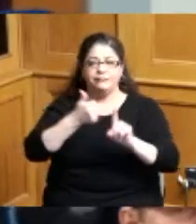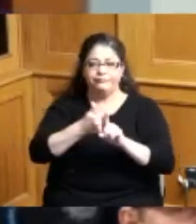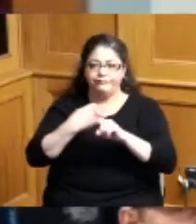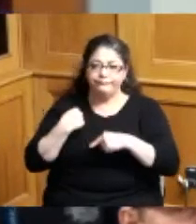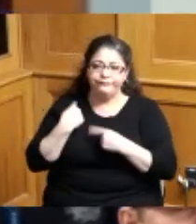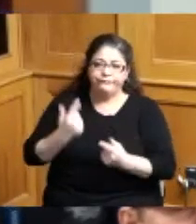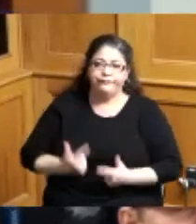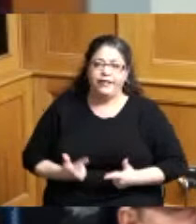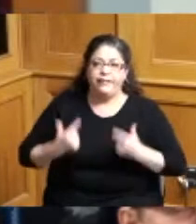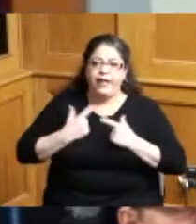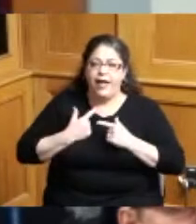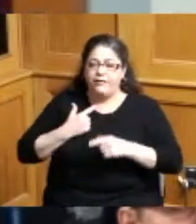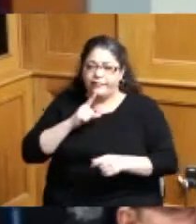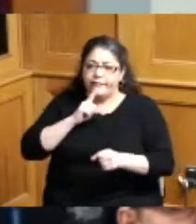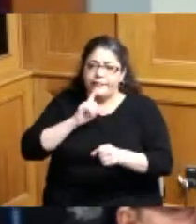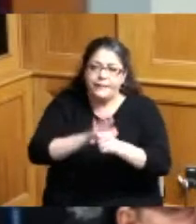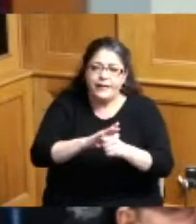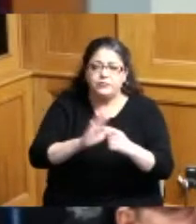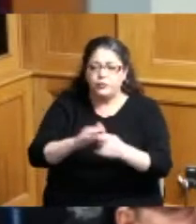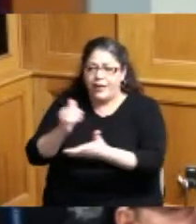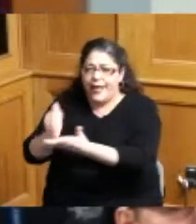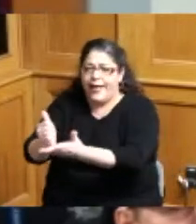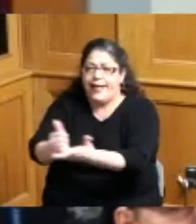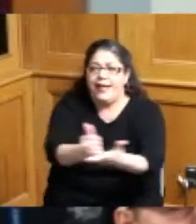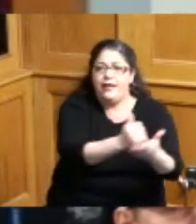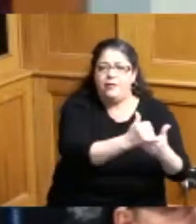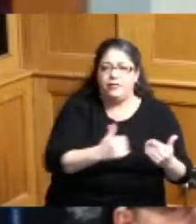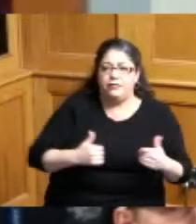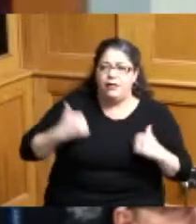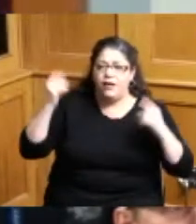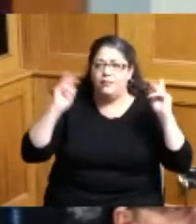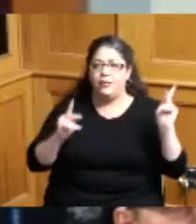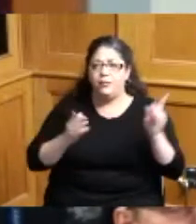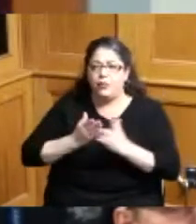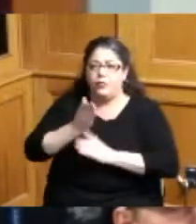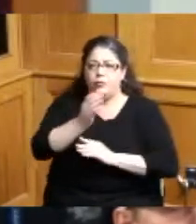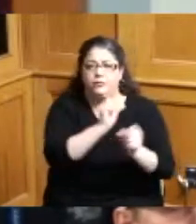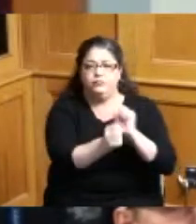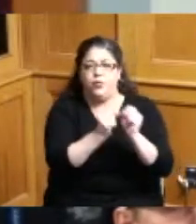to helping hundreds of youth accomplish great achievements through sports and by steering